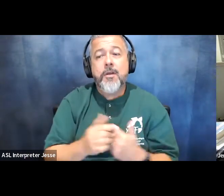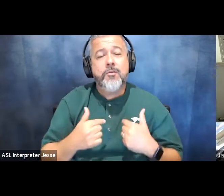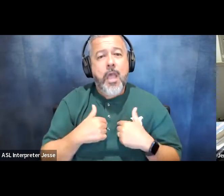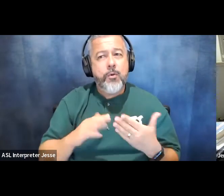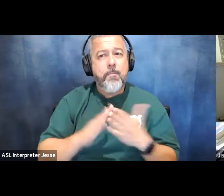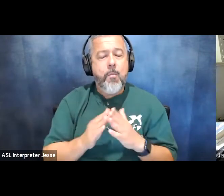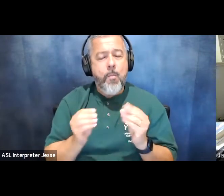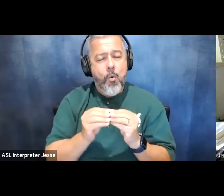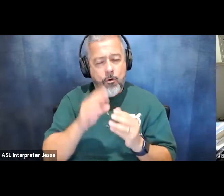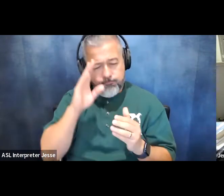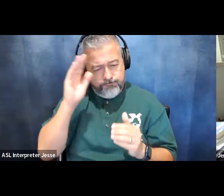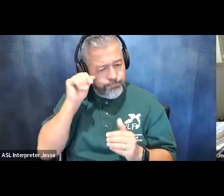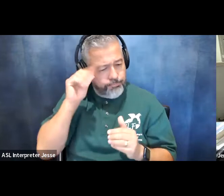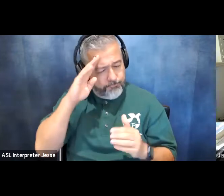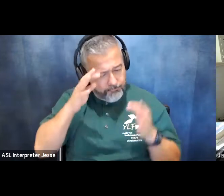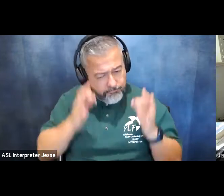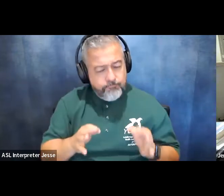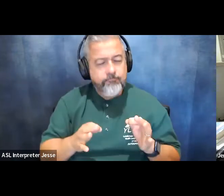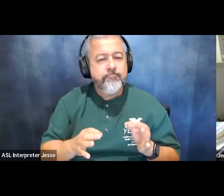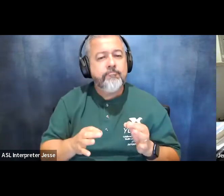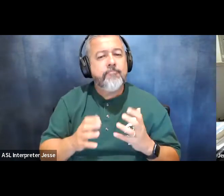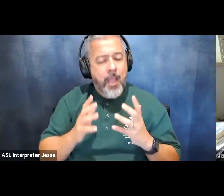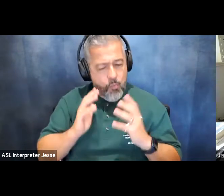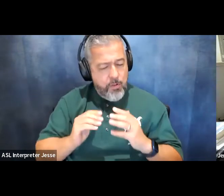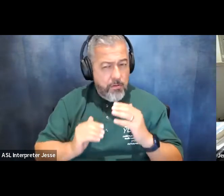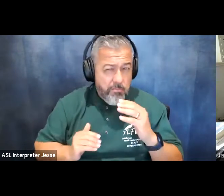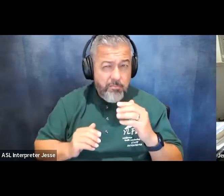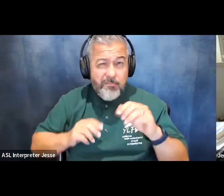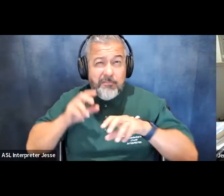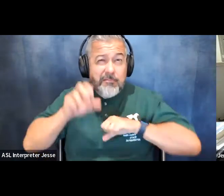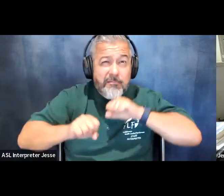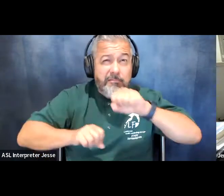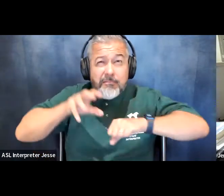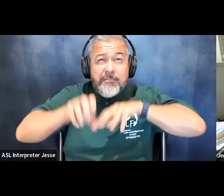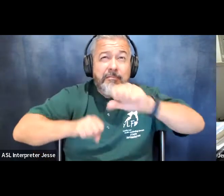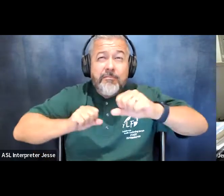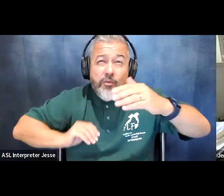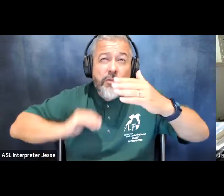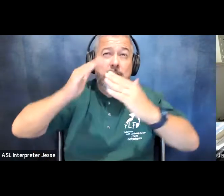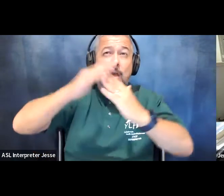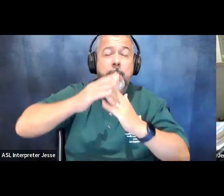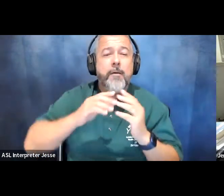than ever to make sure that i reached the top so that all of our voices would be heard and on